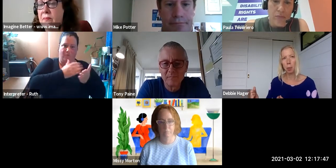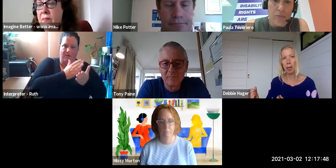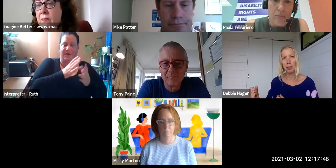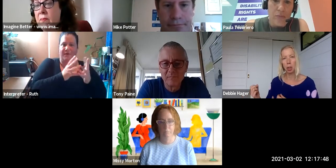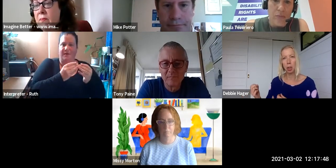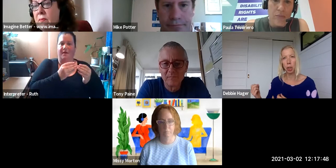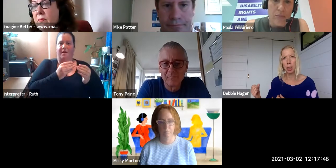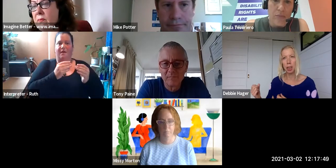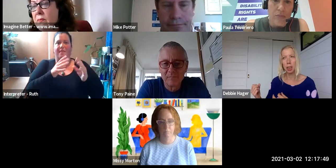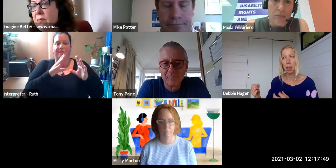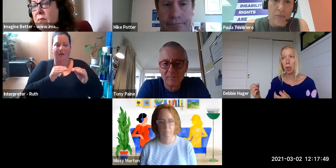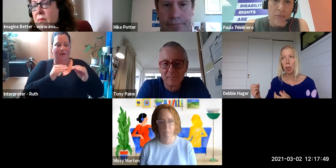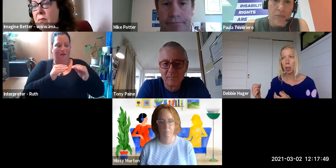a place of social justice.